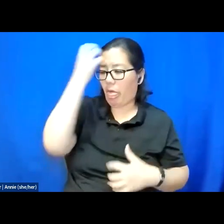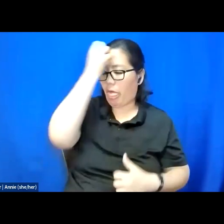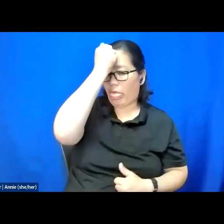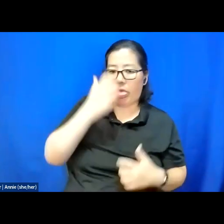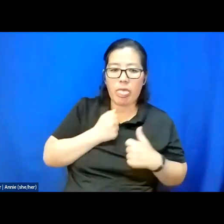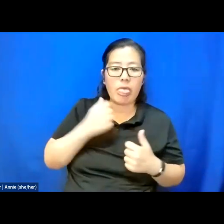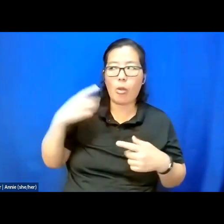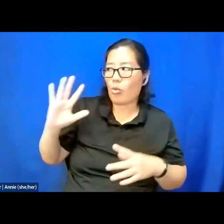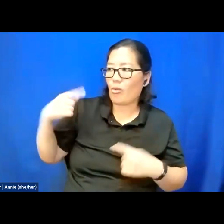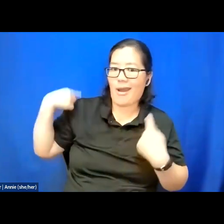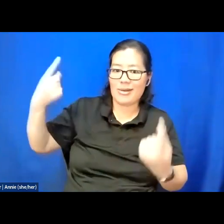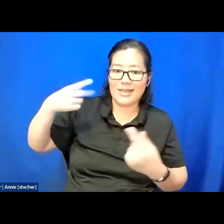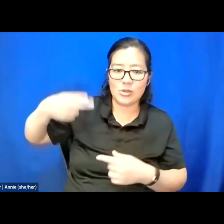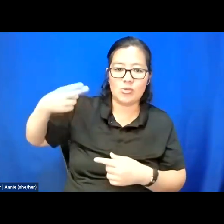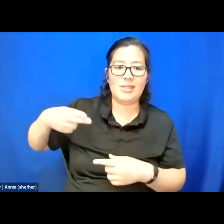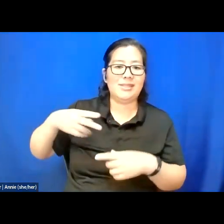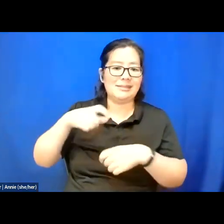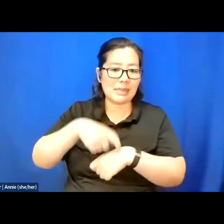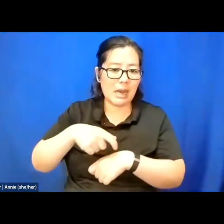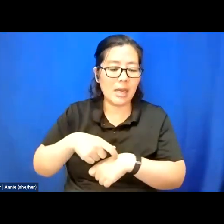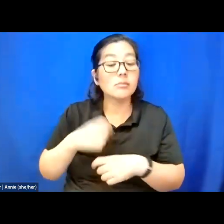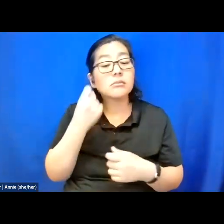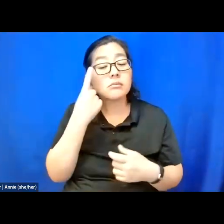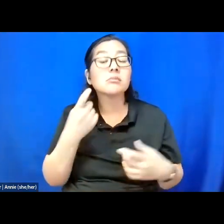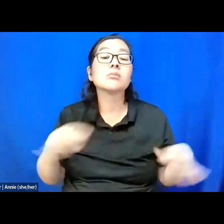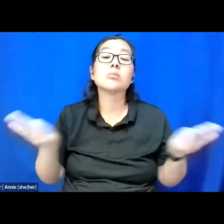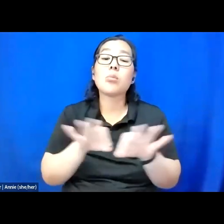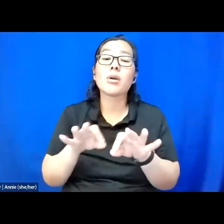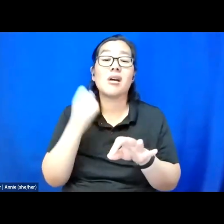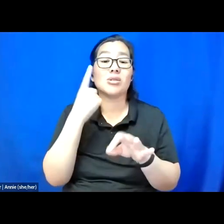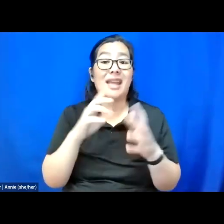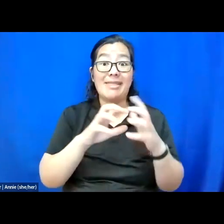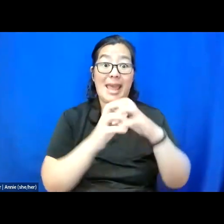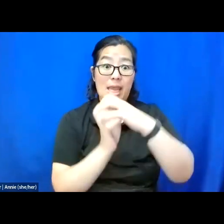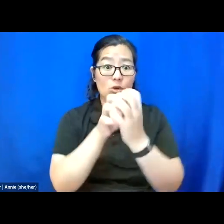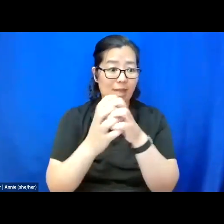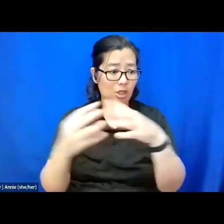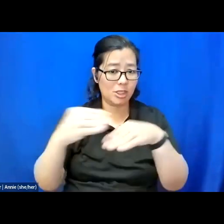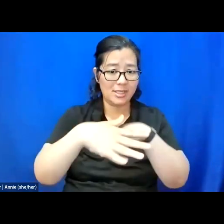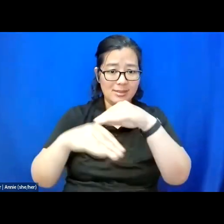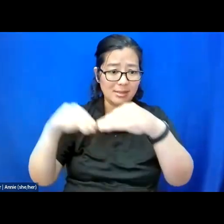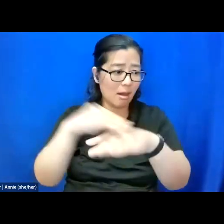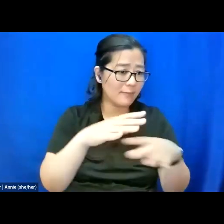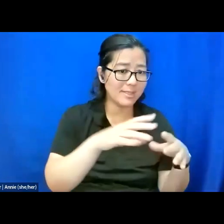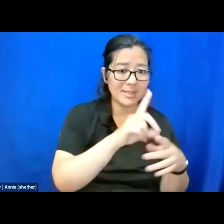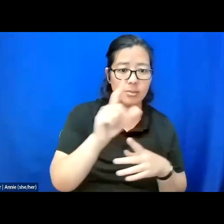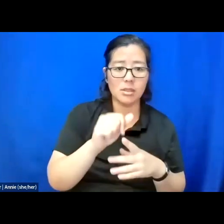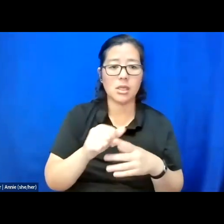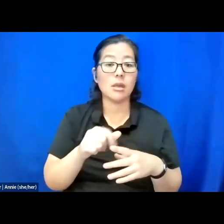It's important to understand the intersections of disability. And that when we talk about disability, we talk about ableism,